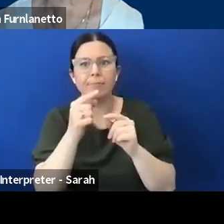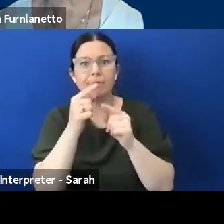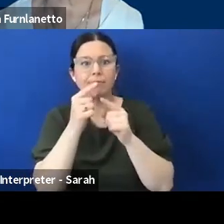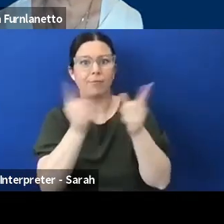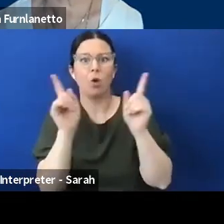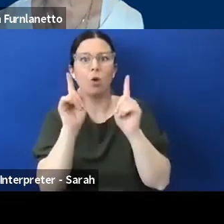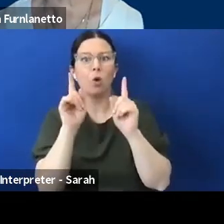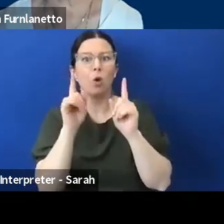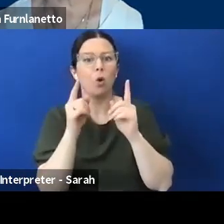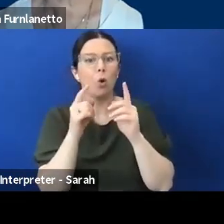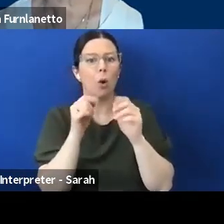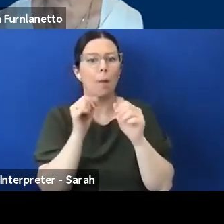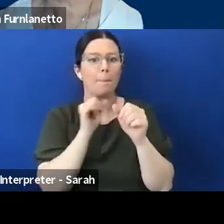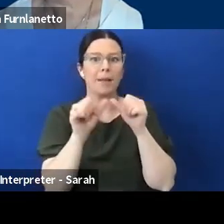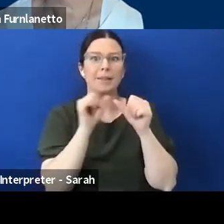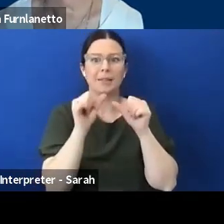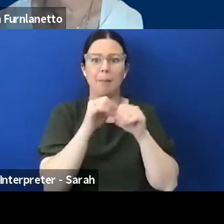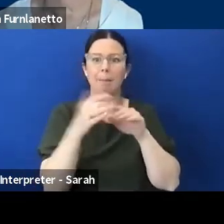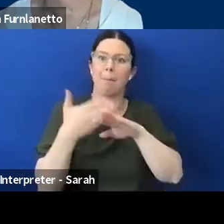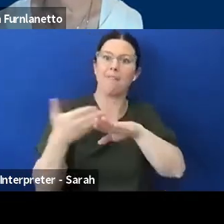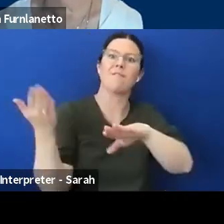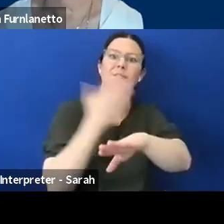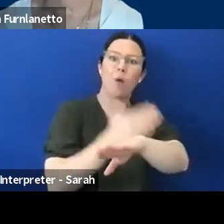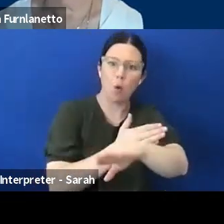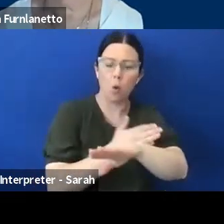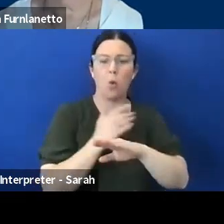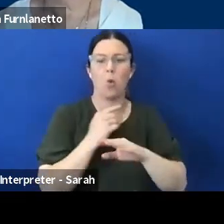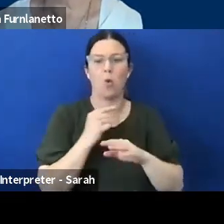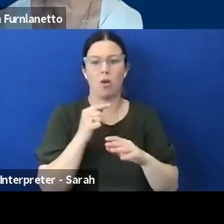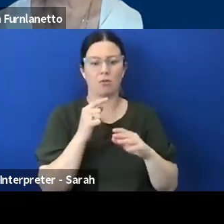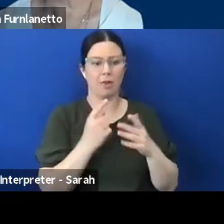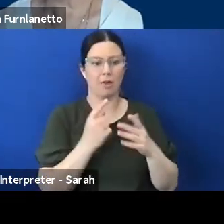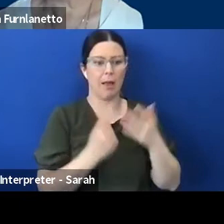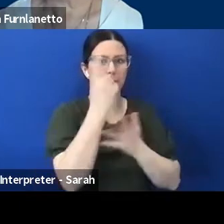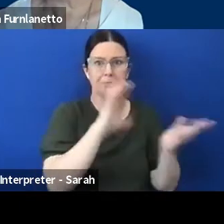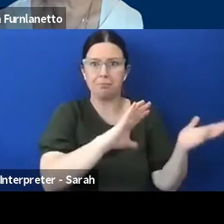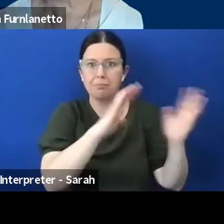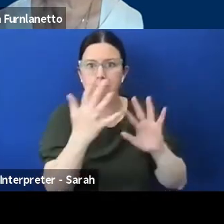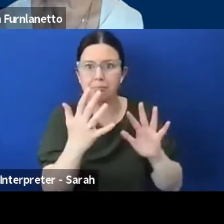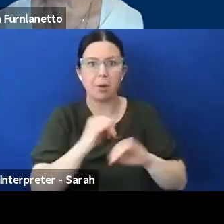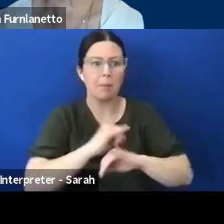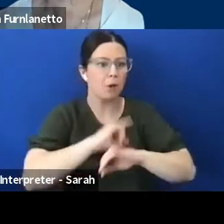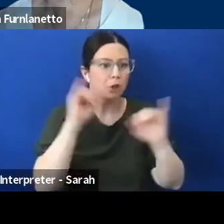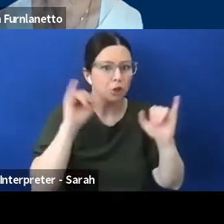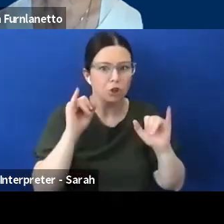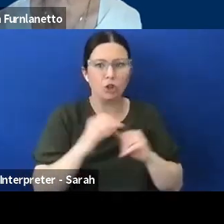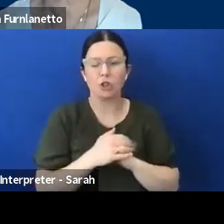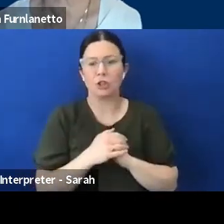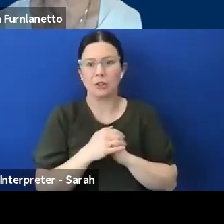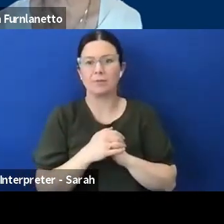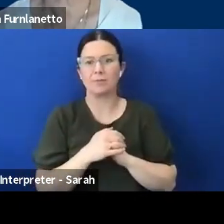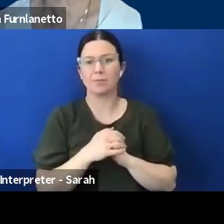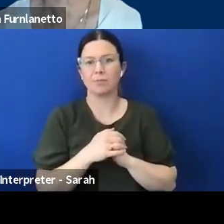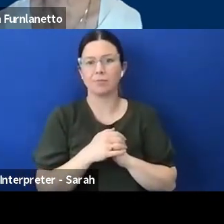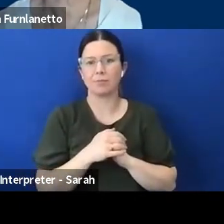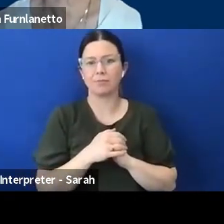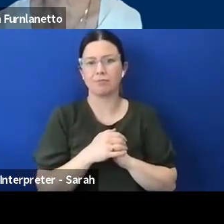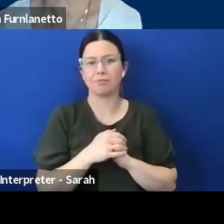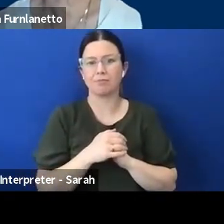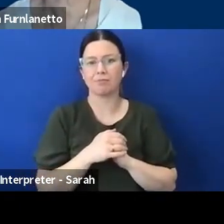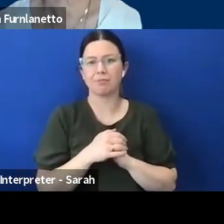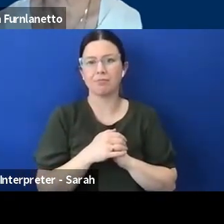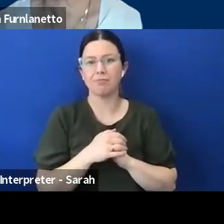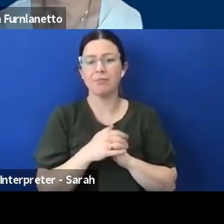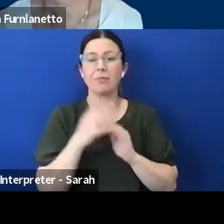before the event happens of what is happening for our disabled community when they find